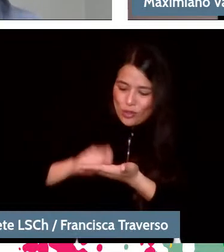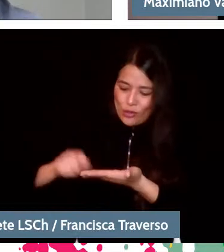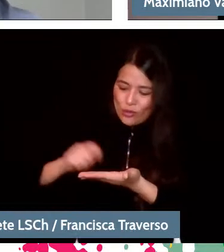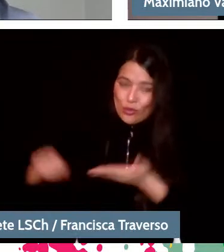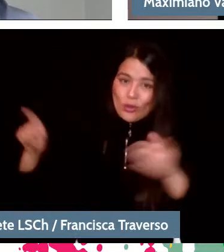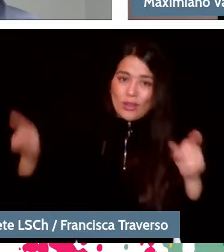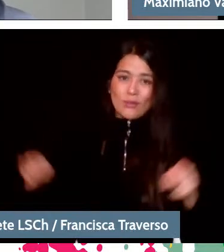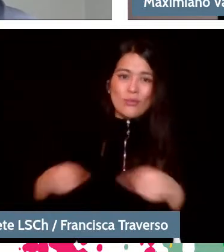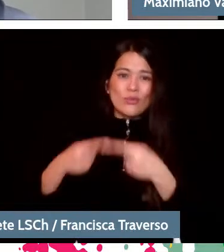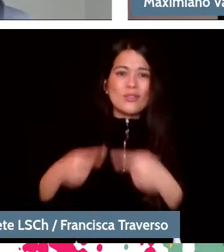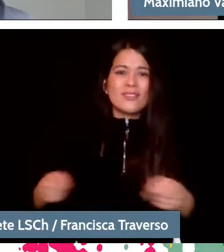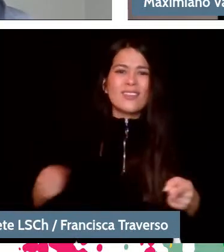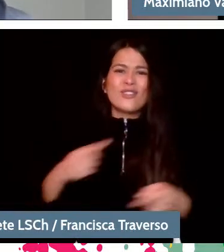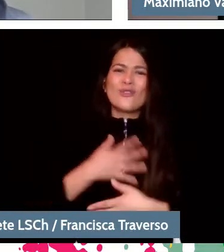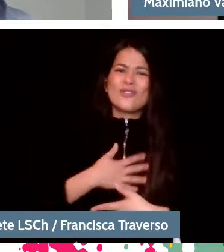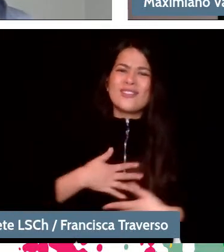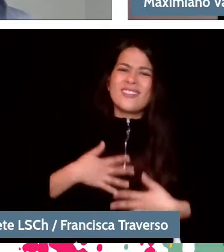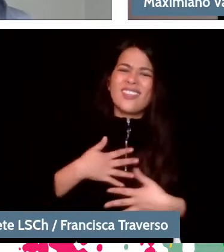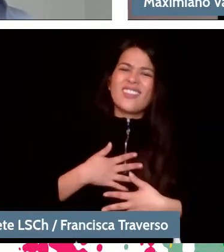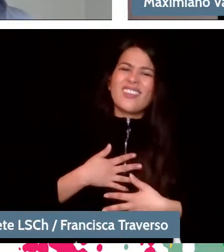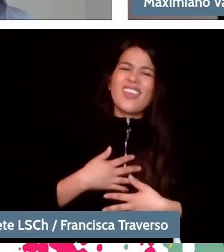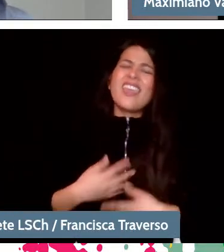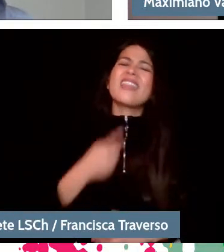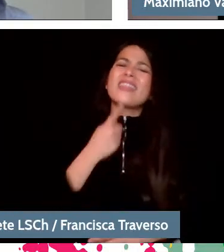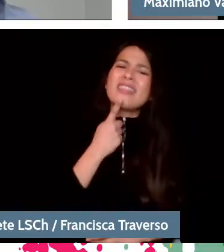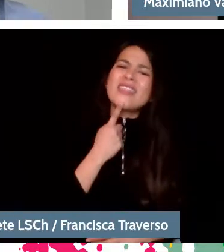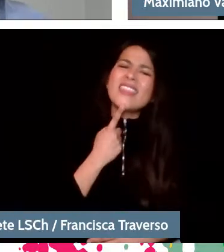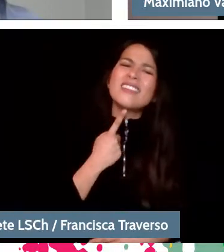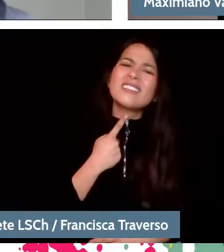is that there is a strong interest in expression,